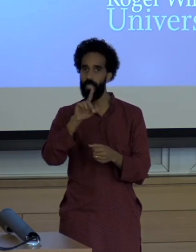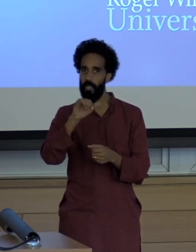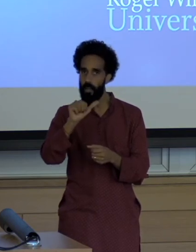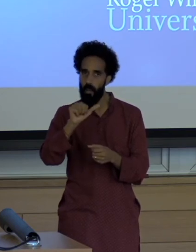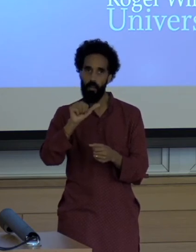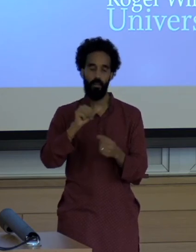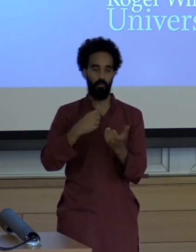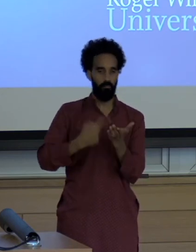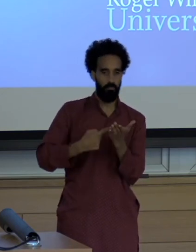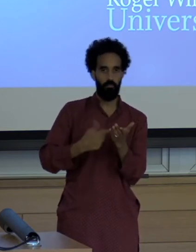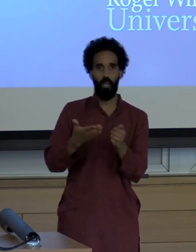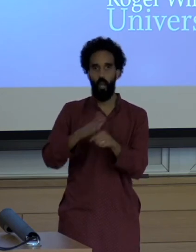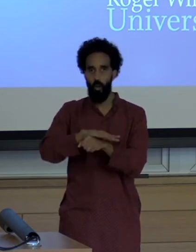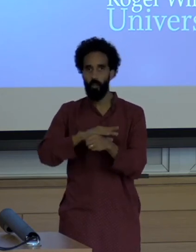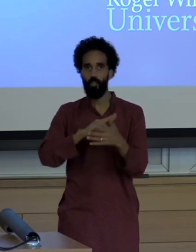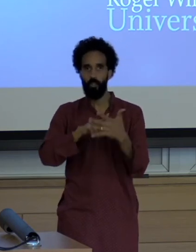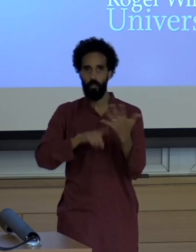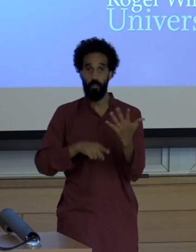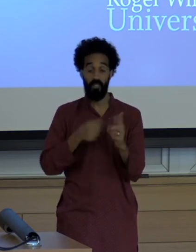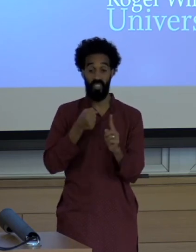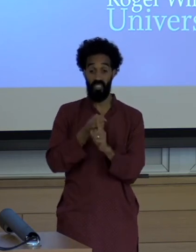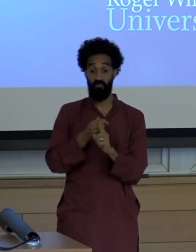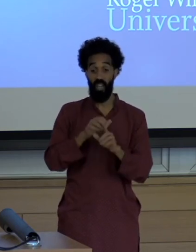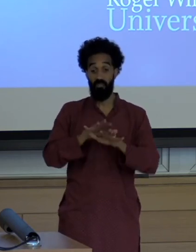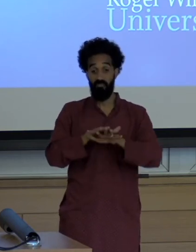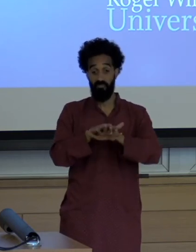impacts coverage everywhere as I told you